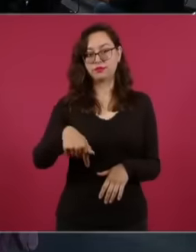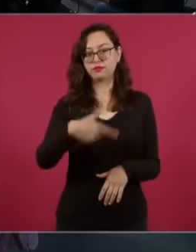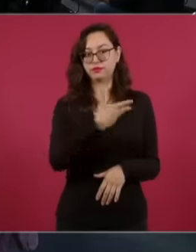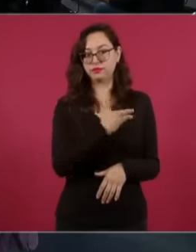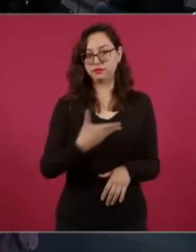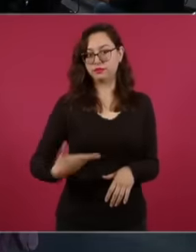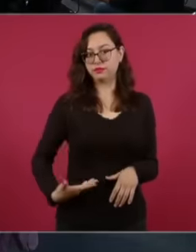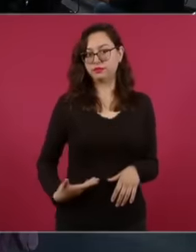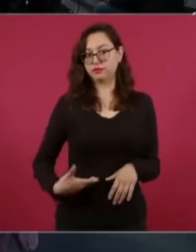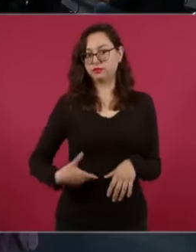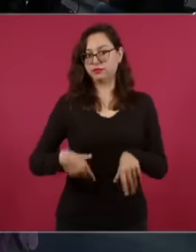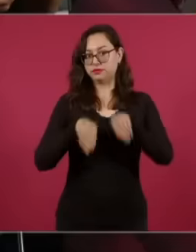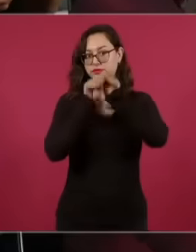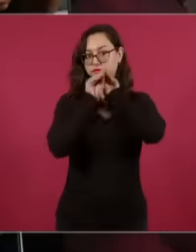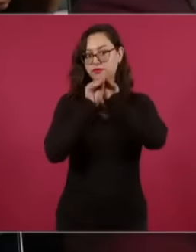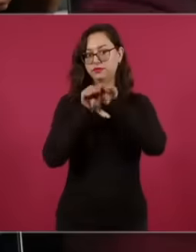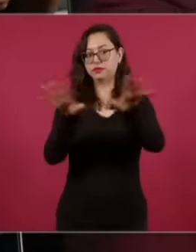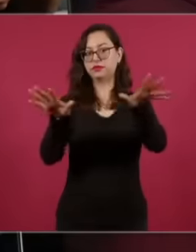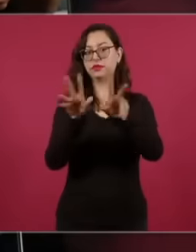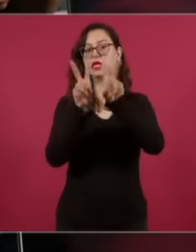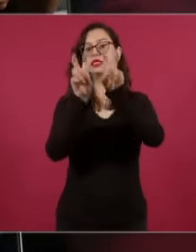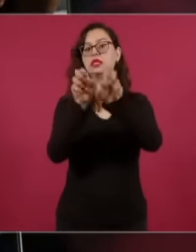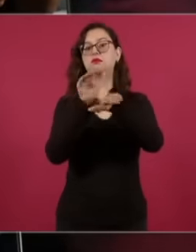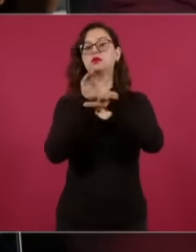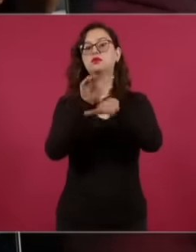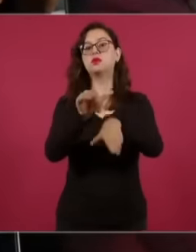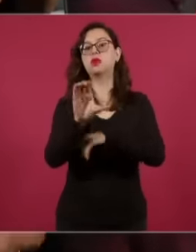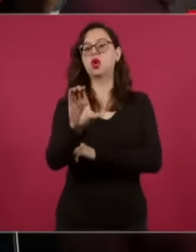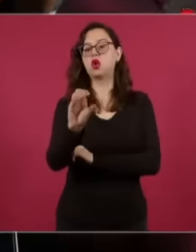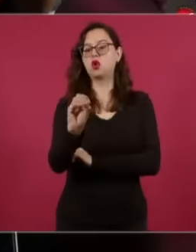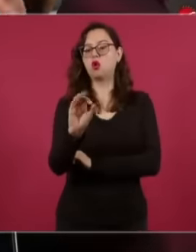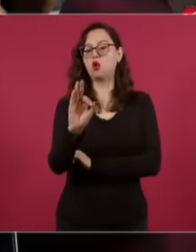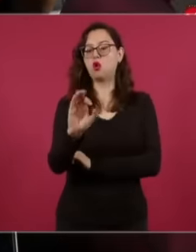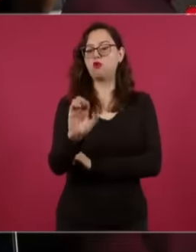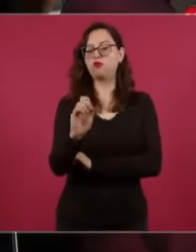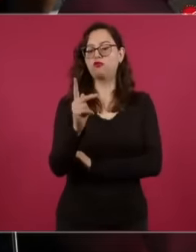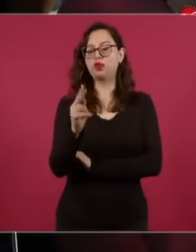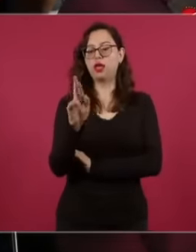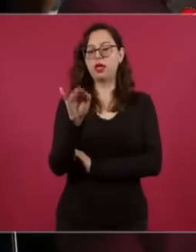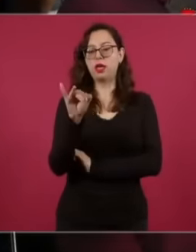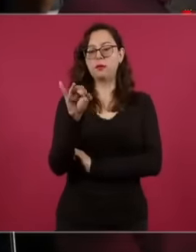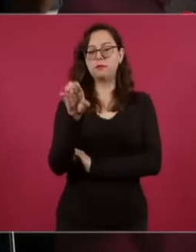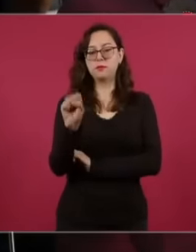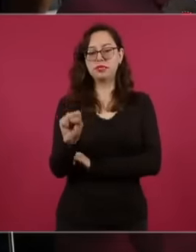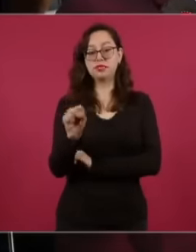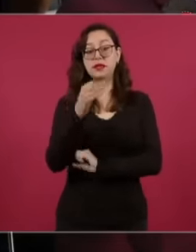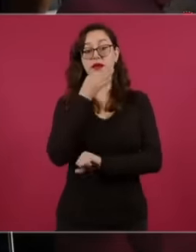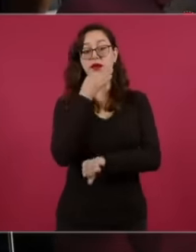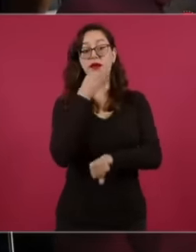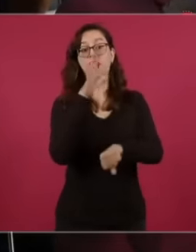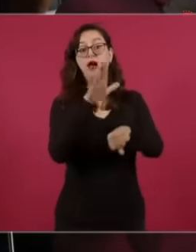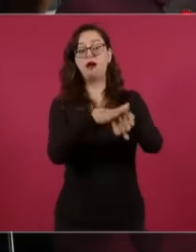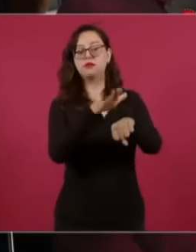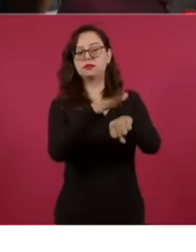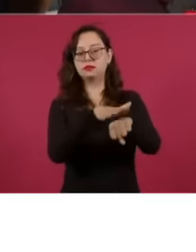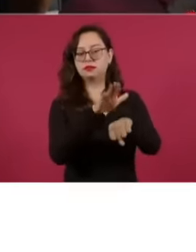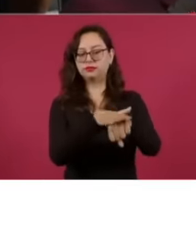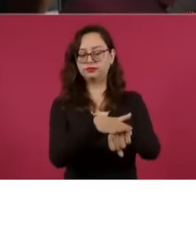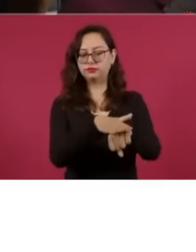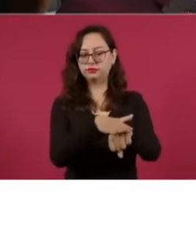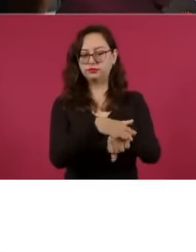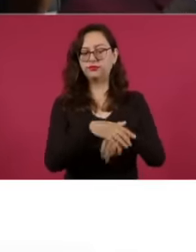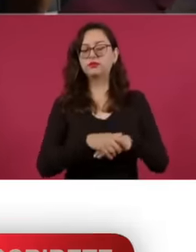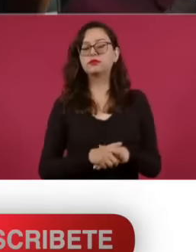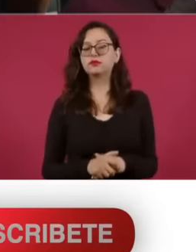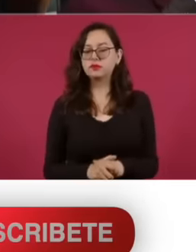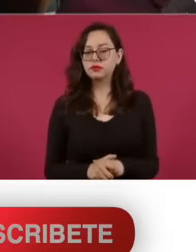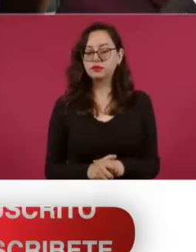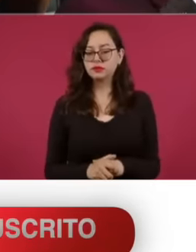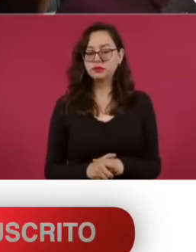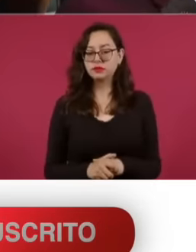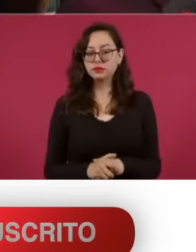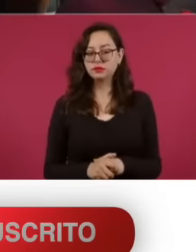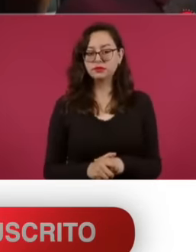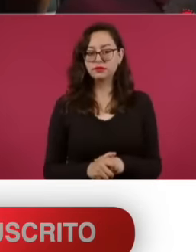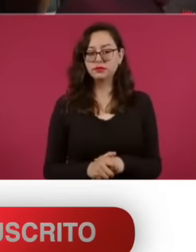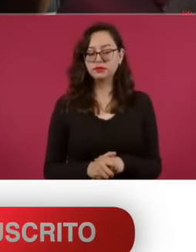about cofe pris it was warned that cof is a review of the de I managed